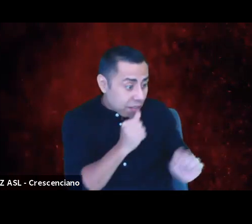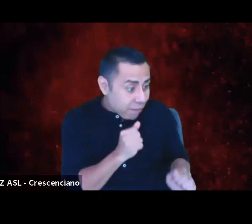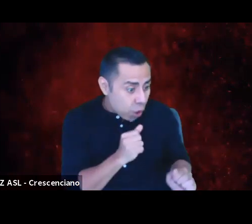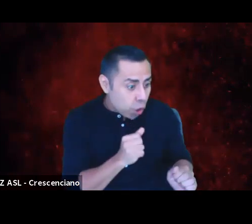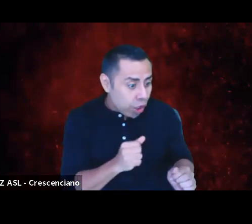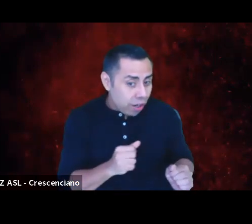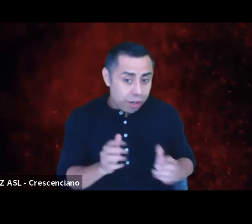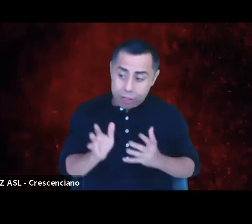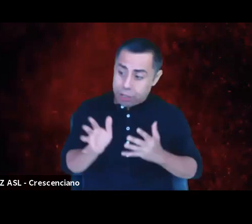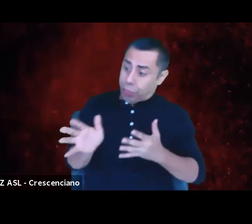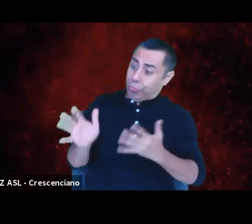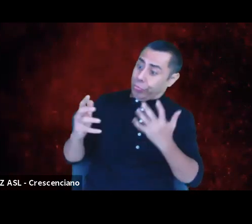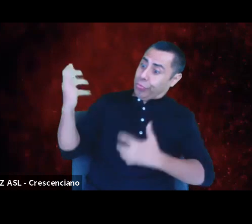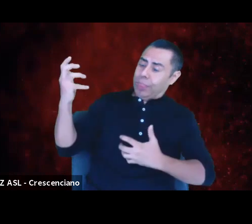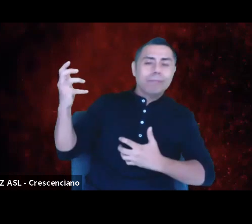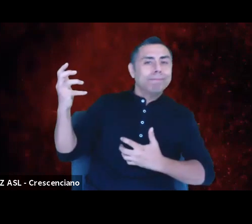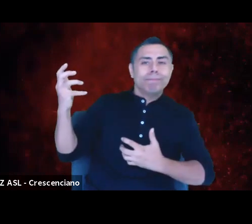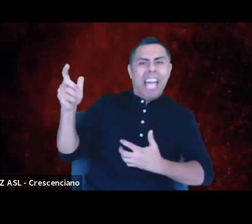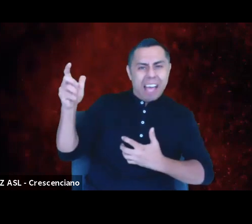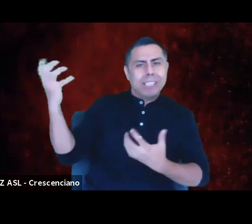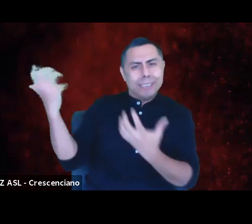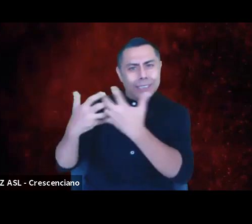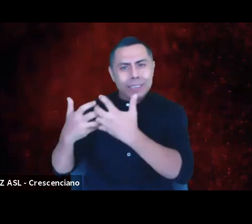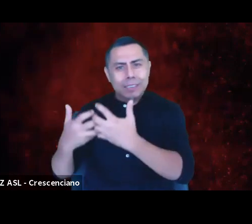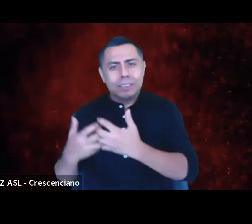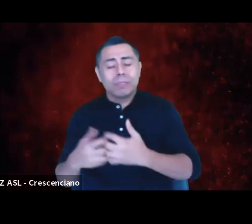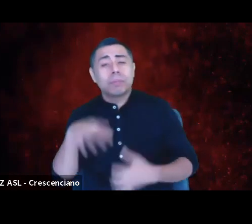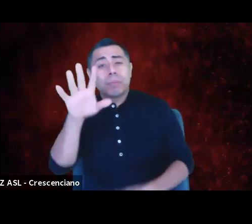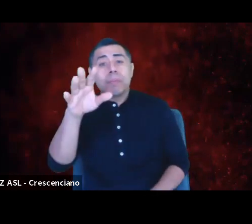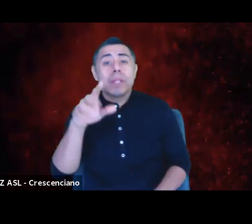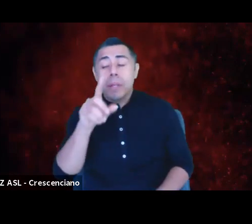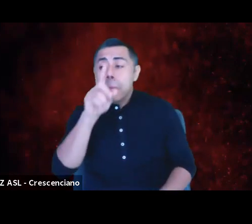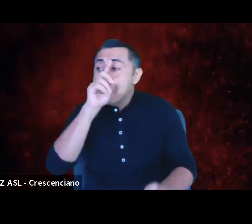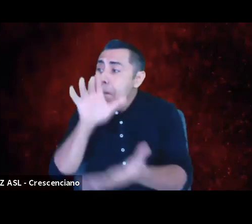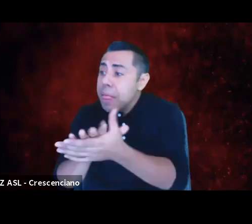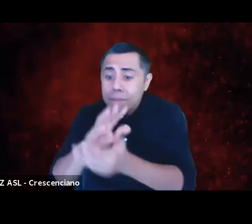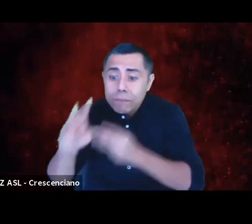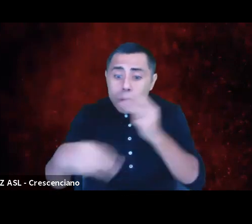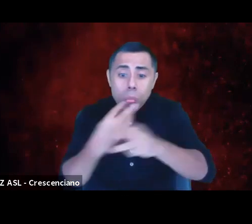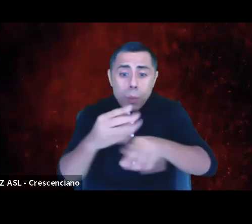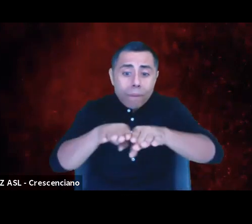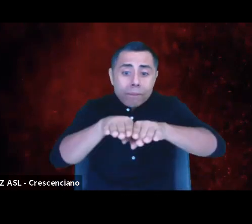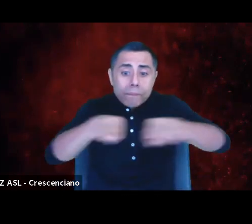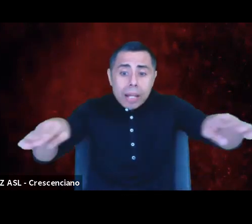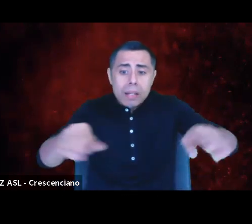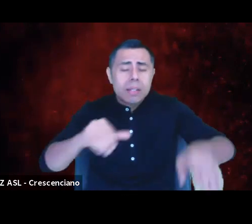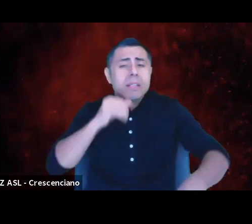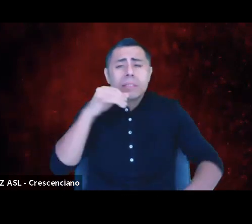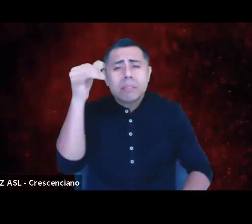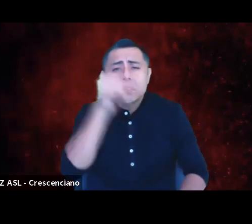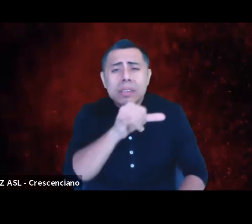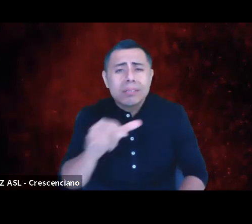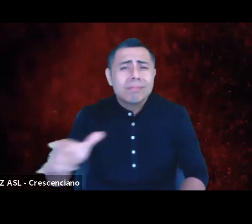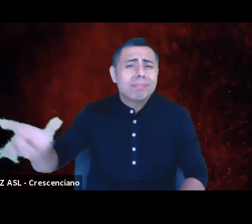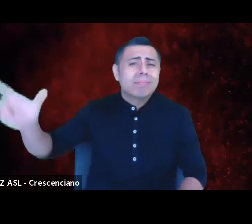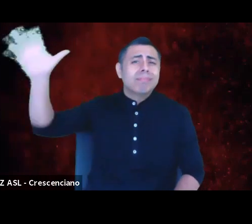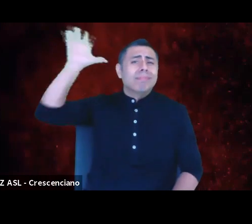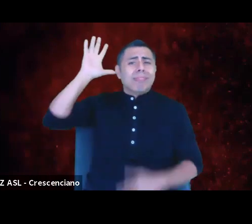It is not a ridiculous thing to believe that the world was flat, that's all we could see. But when it became evident that we wouldn't fall